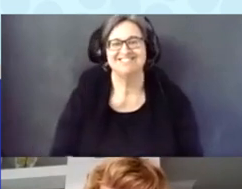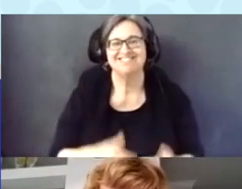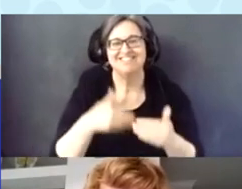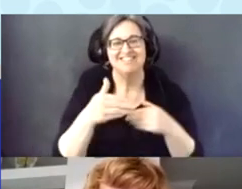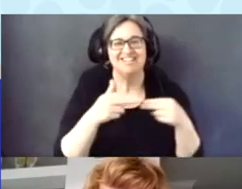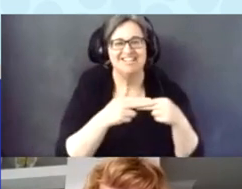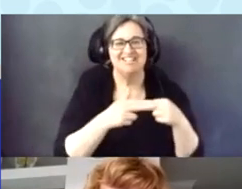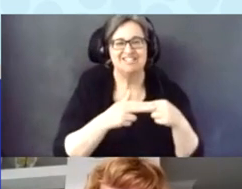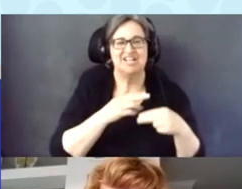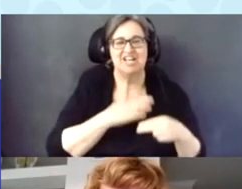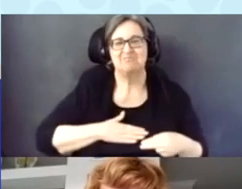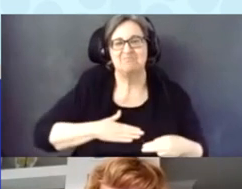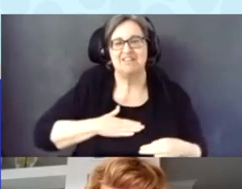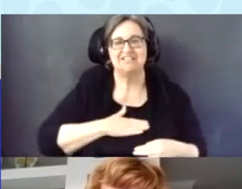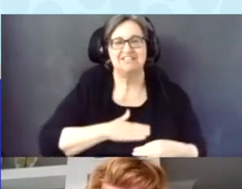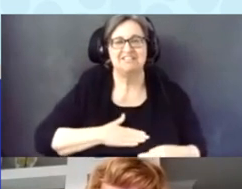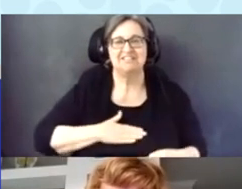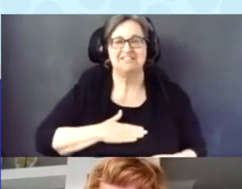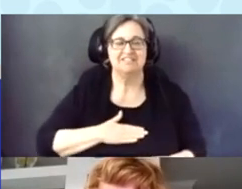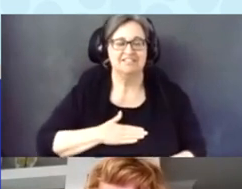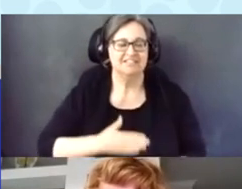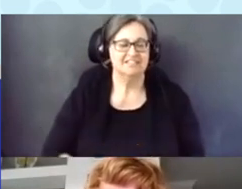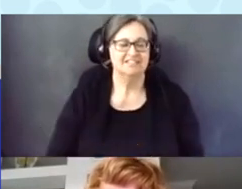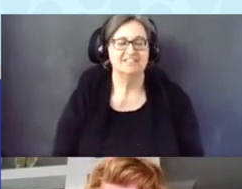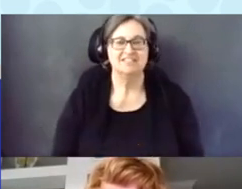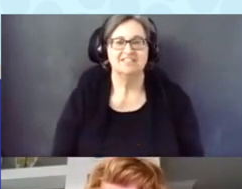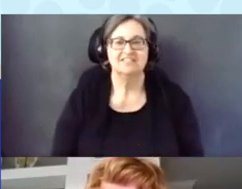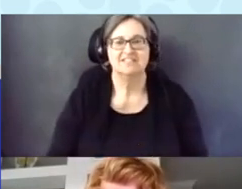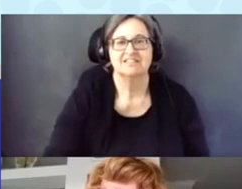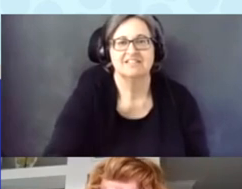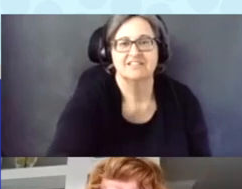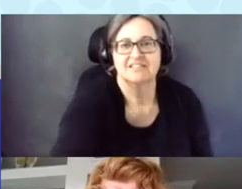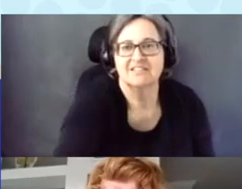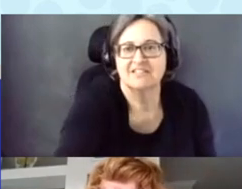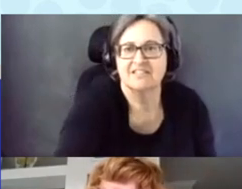Next slide, please.